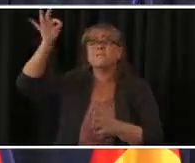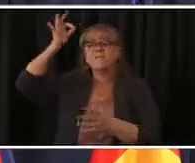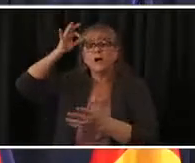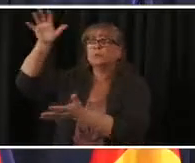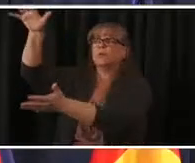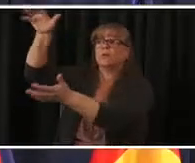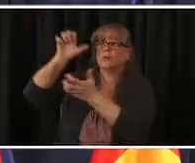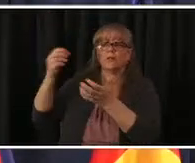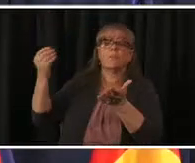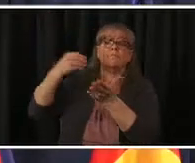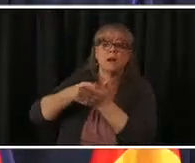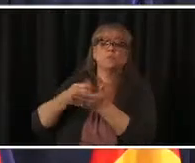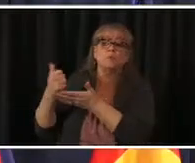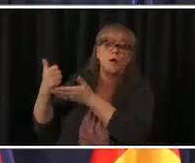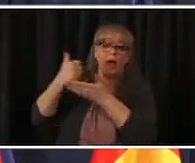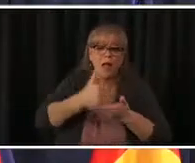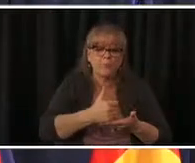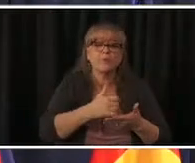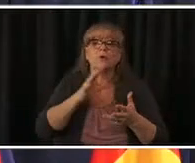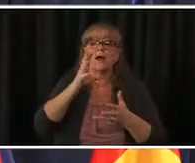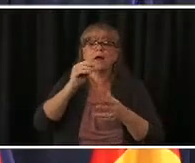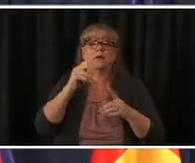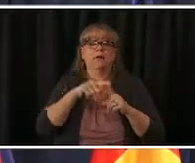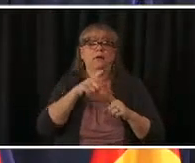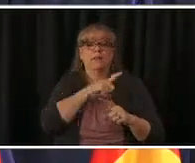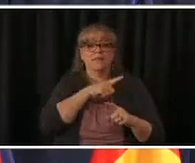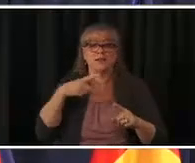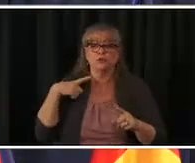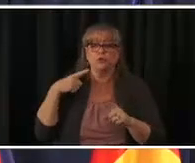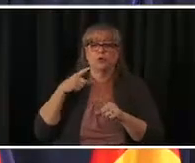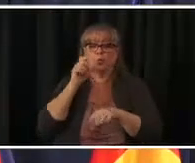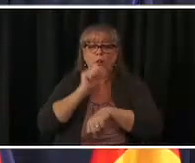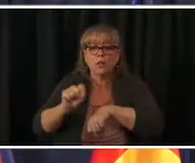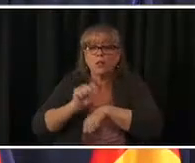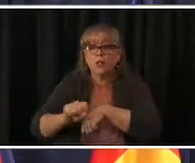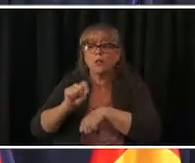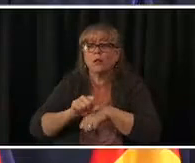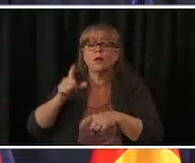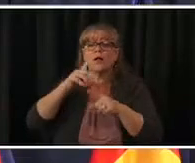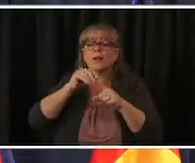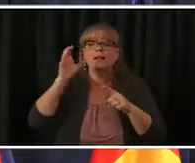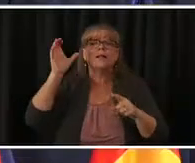uh we're now engaged in a listening session about the use of additional federal stimulus dollars